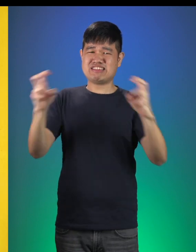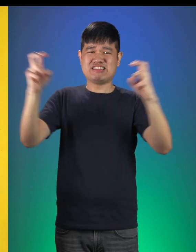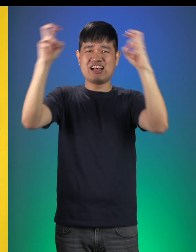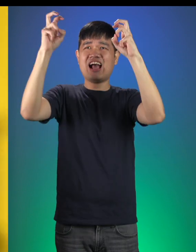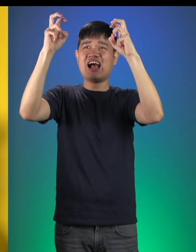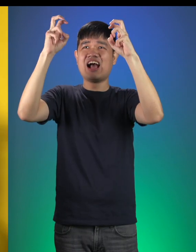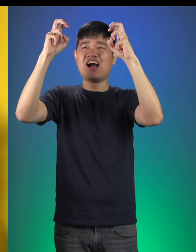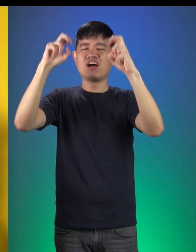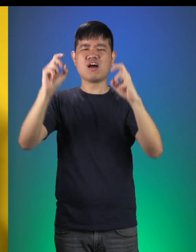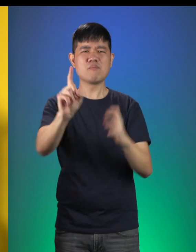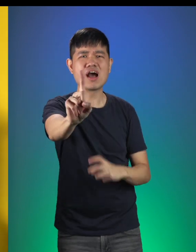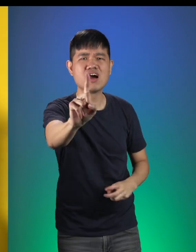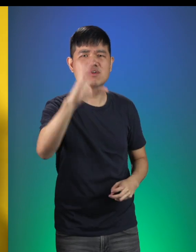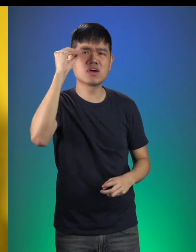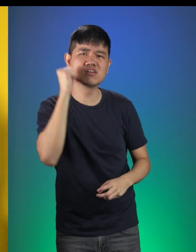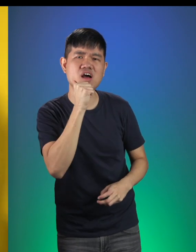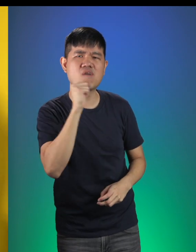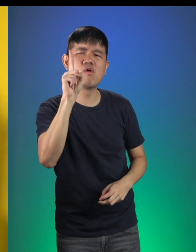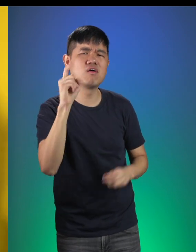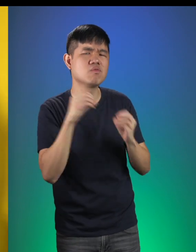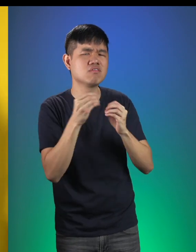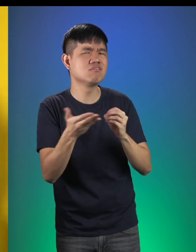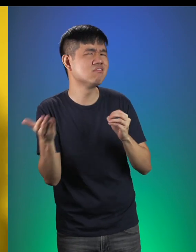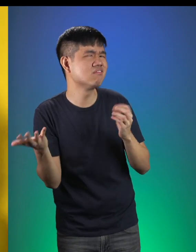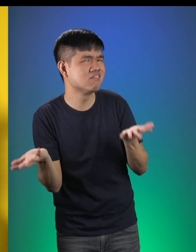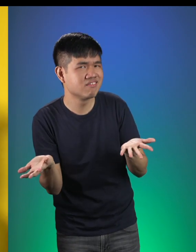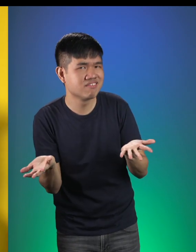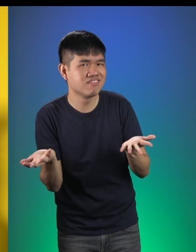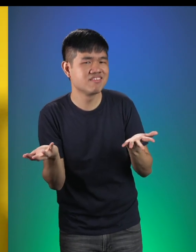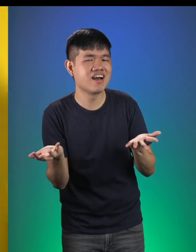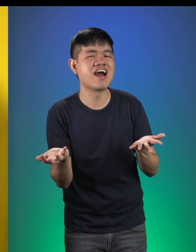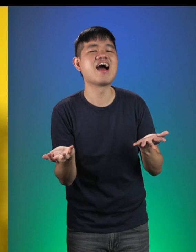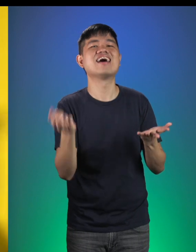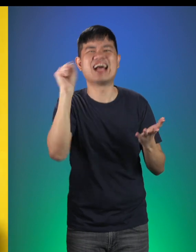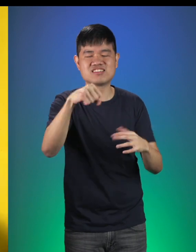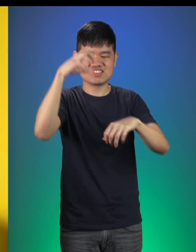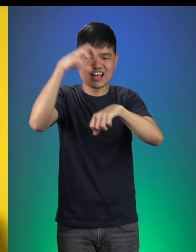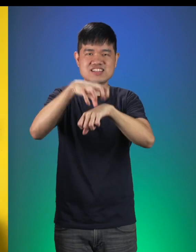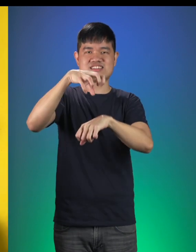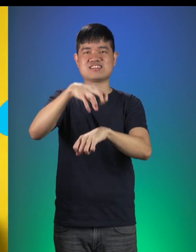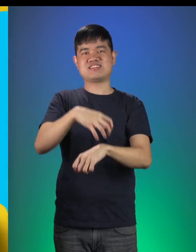But boys and girls what is one more thing that she still needed to get? Yes! A cake!